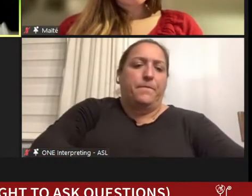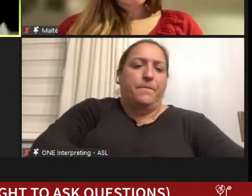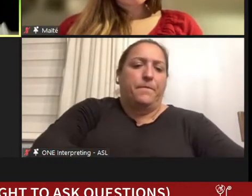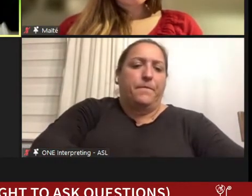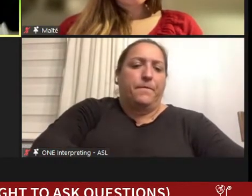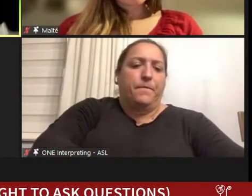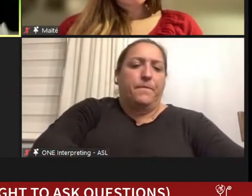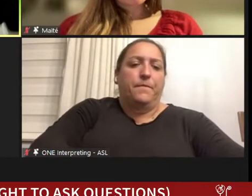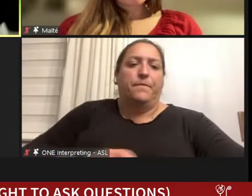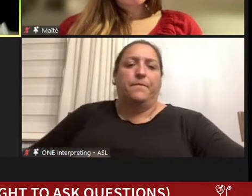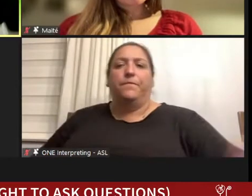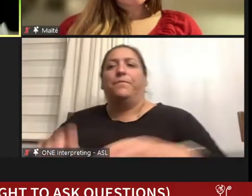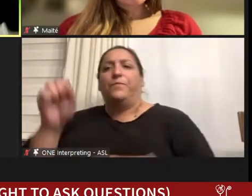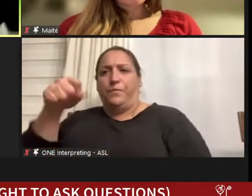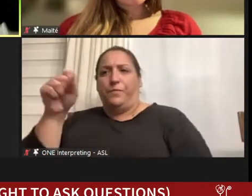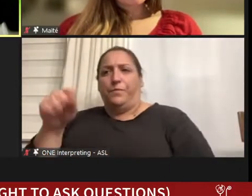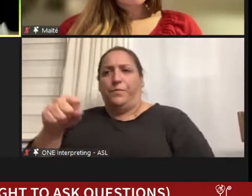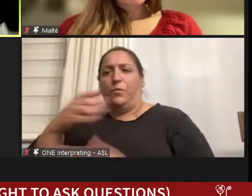He asks good questions, Dr. Lundsford.